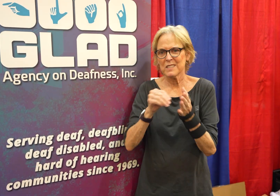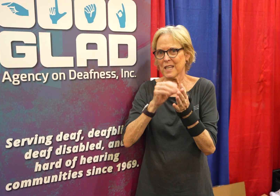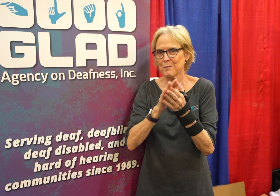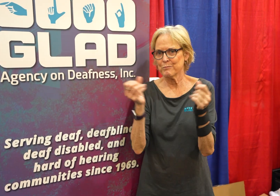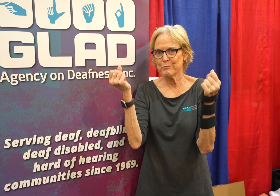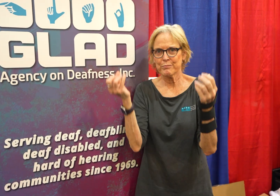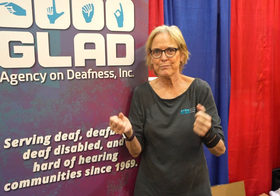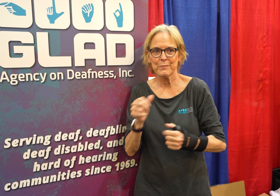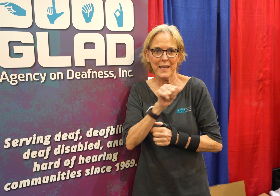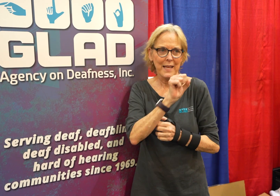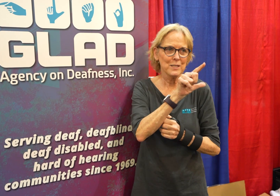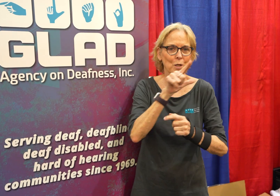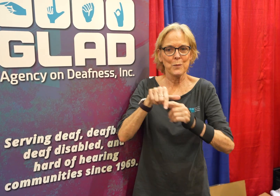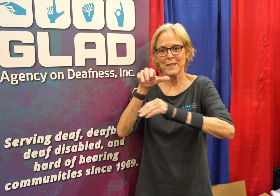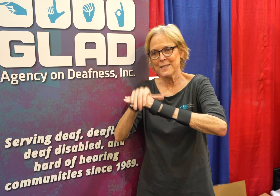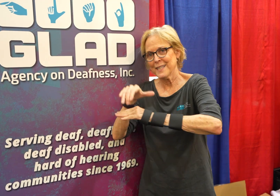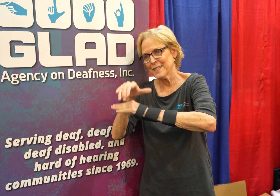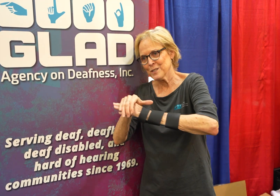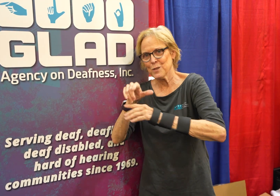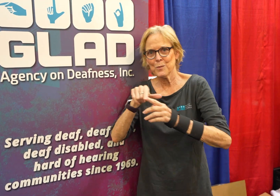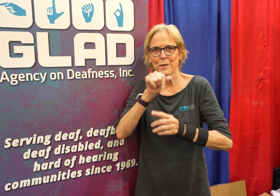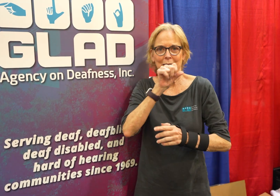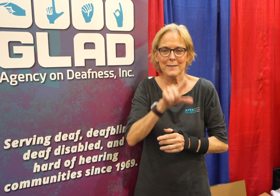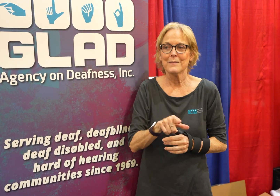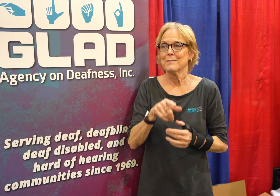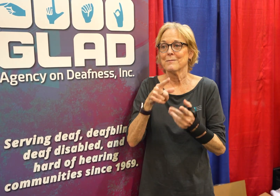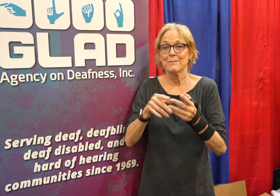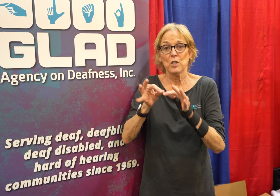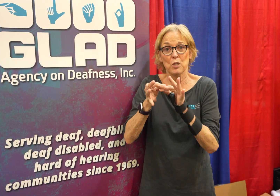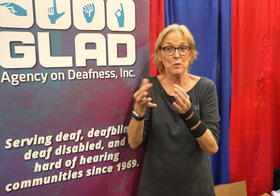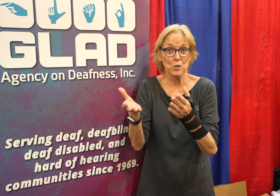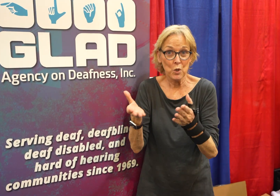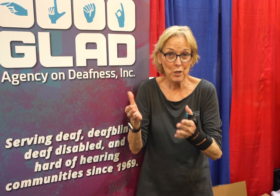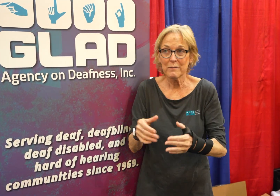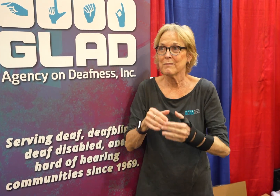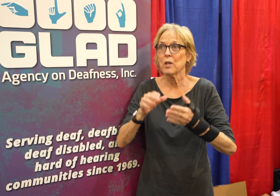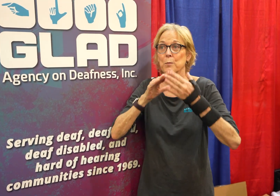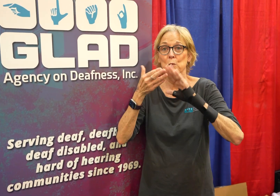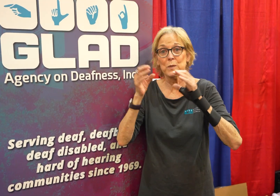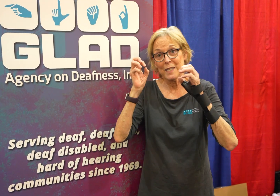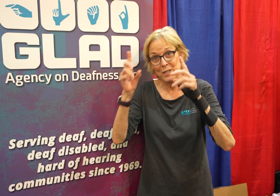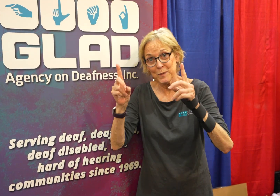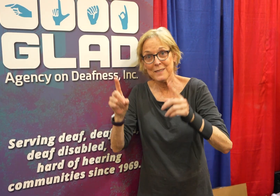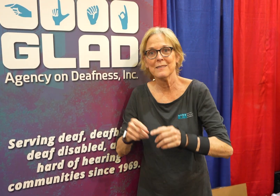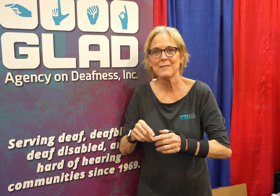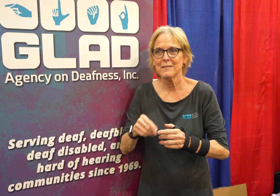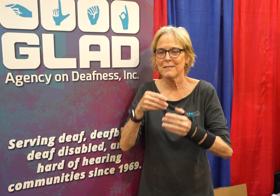translating English documents into ASL, interpreting services, and community education.